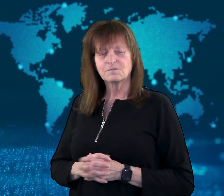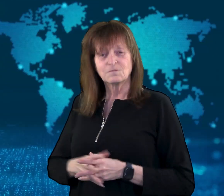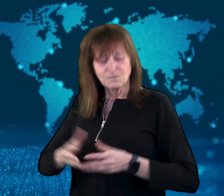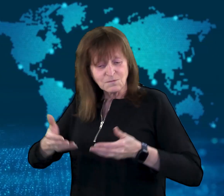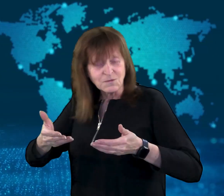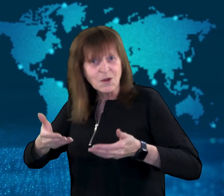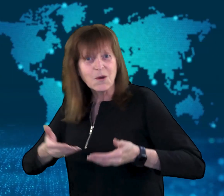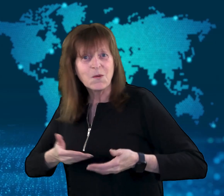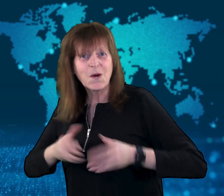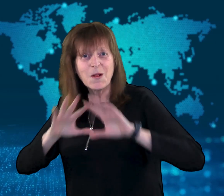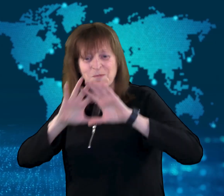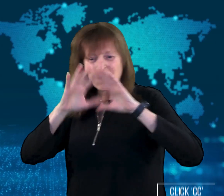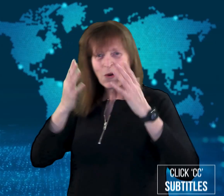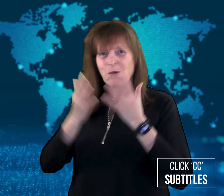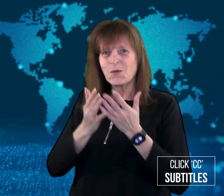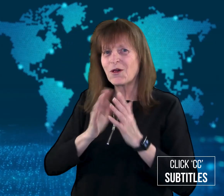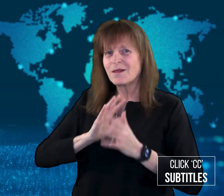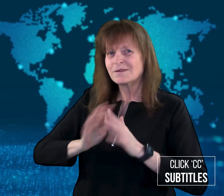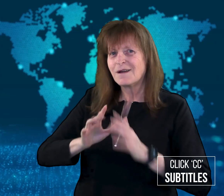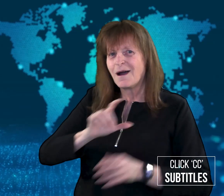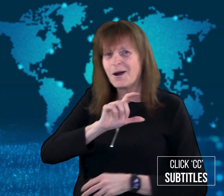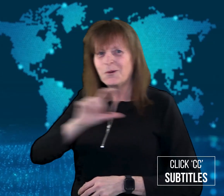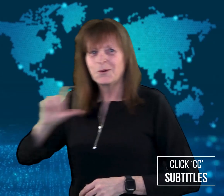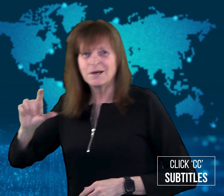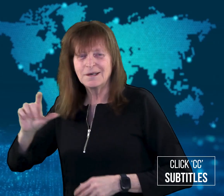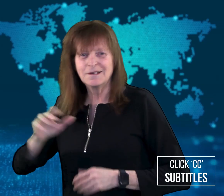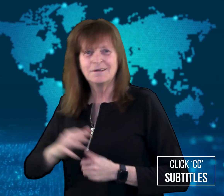Welcome to WorldSign Week!